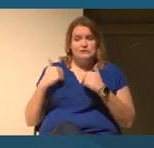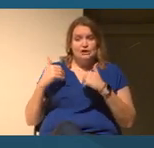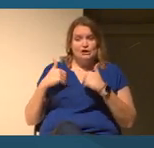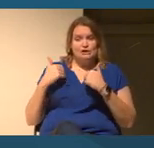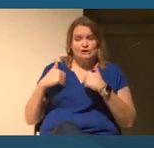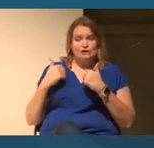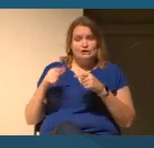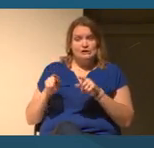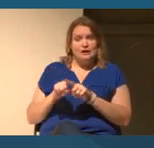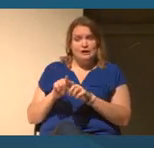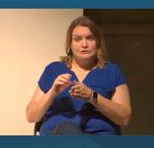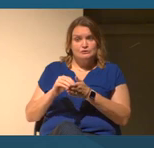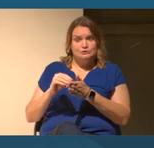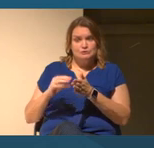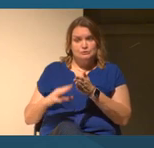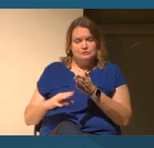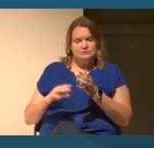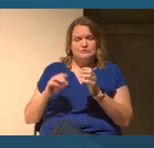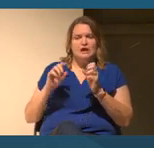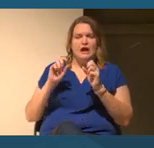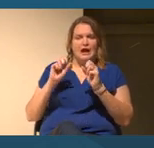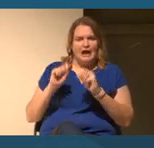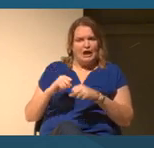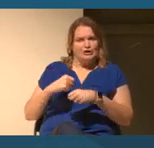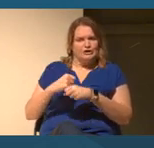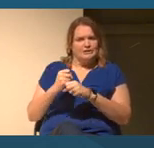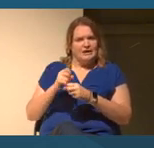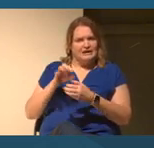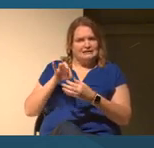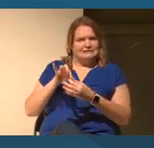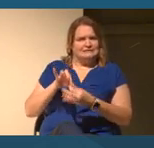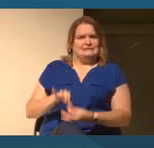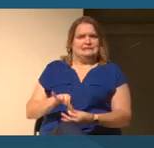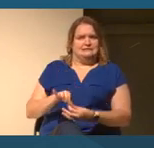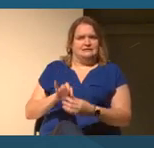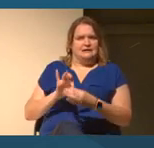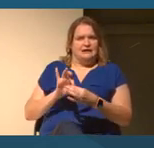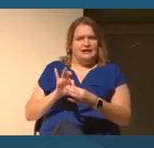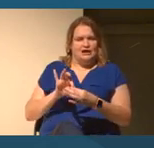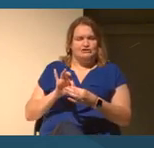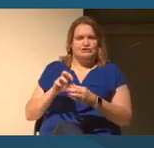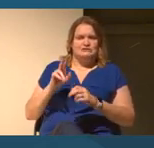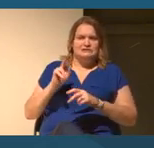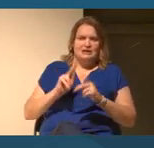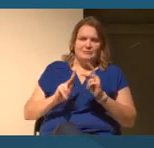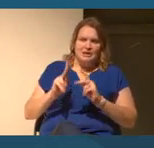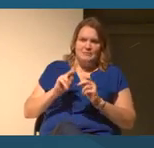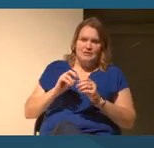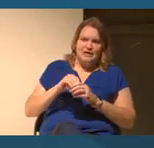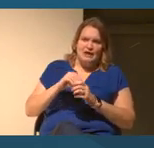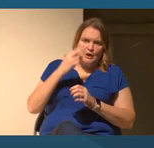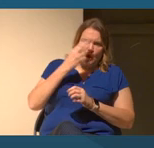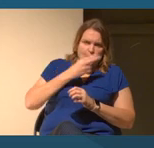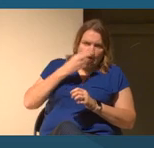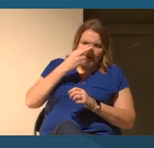have been able to make these deeper connections with people in Hawaii, in Guam, in the Philippines,